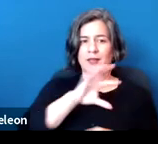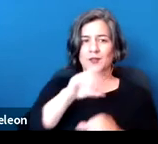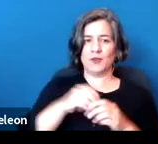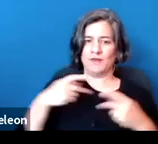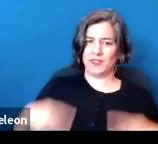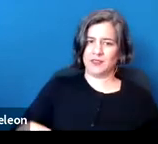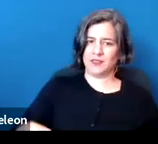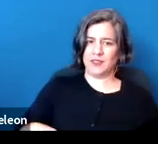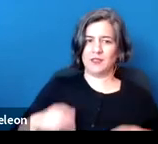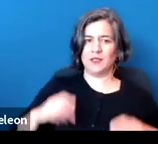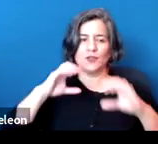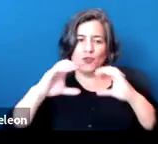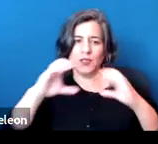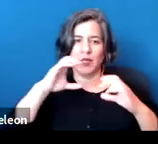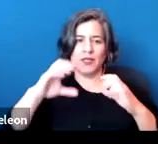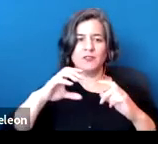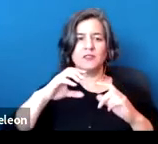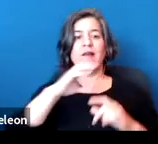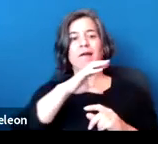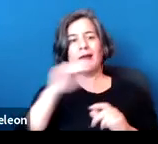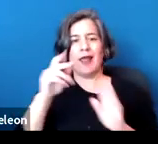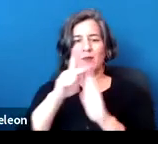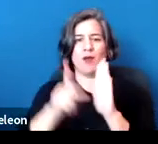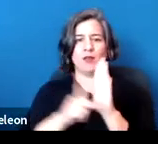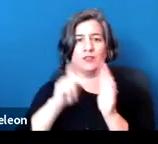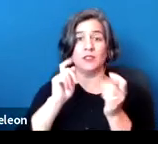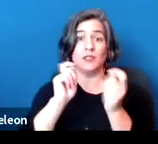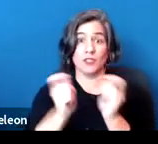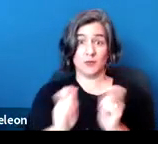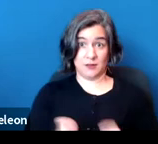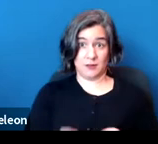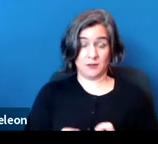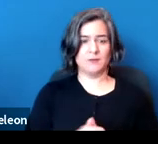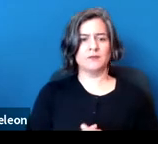communication, and policy adjustments.